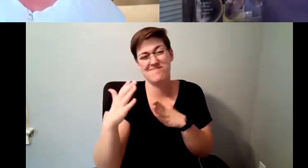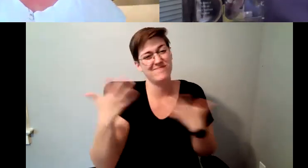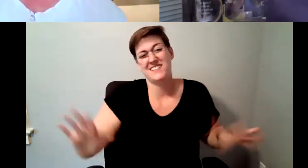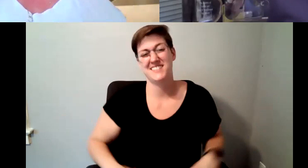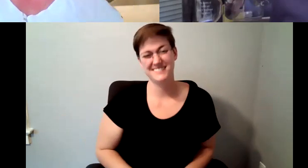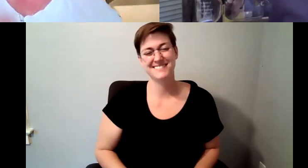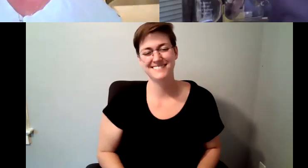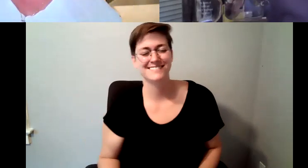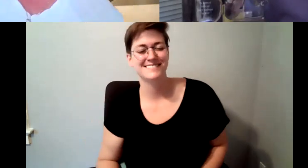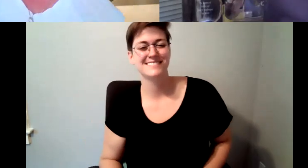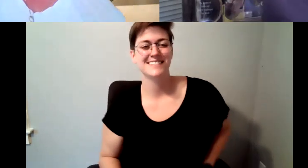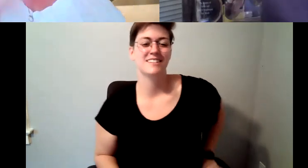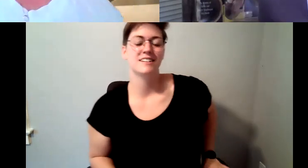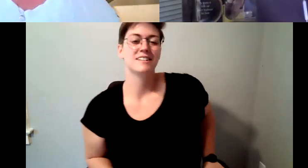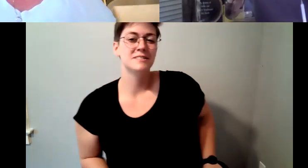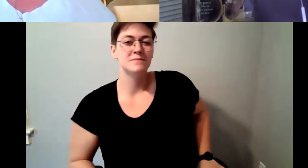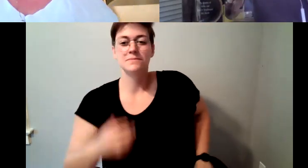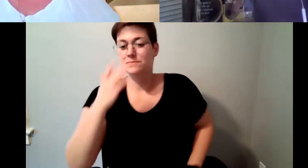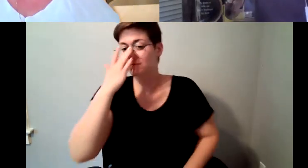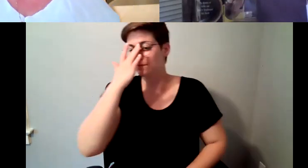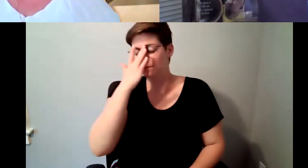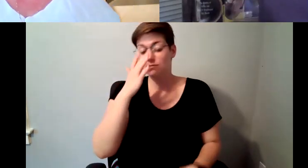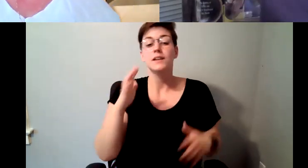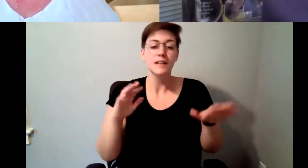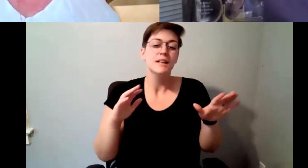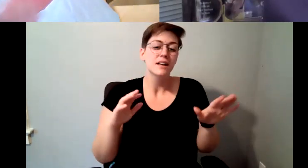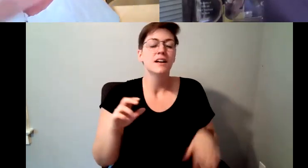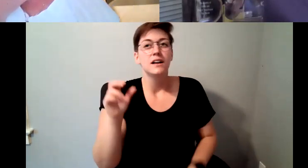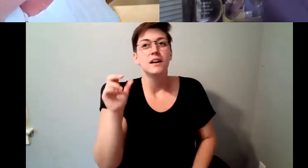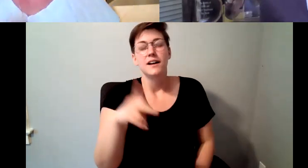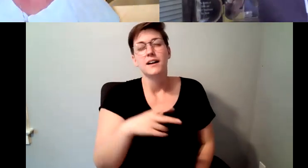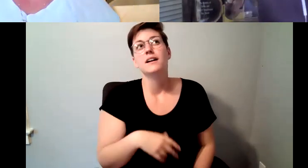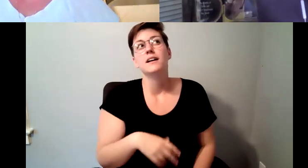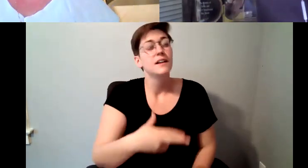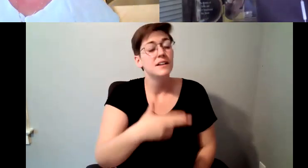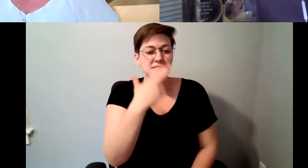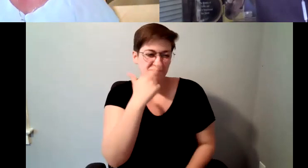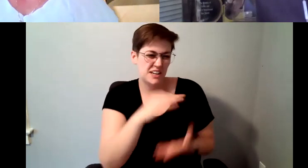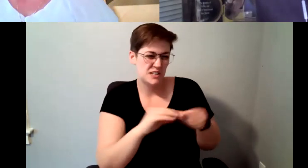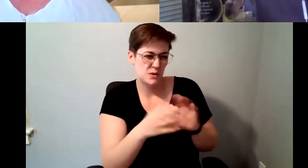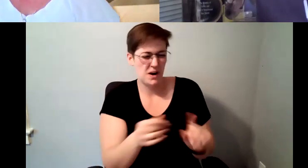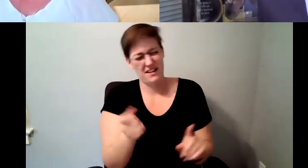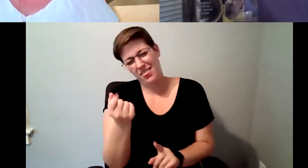Kelly Redder: Rare yeah. D. Major Cohen: So I'll tell you a funny story that that sort of sideways. D. Major Cohen: The.